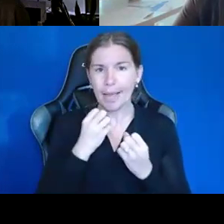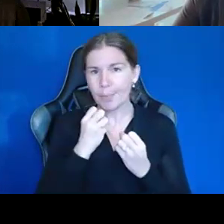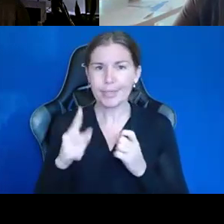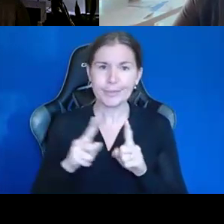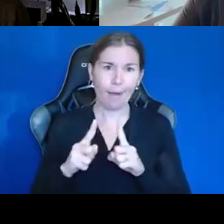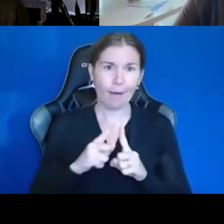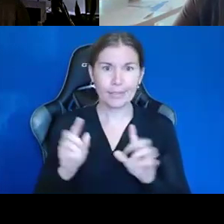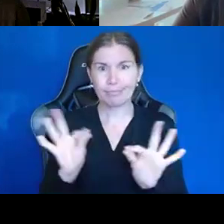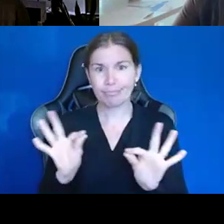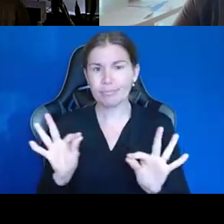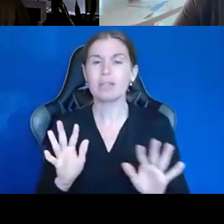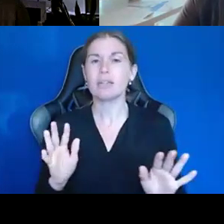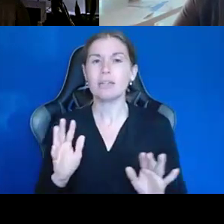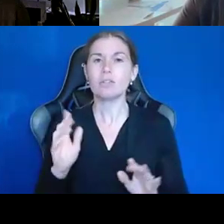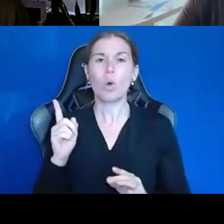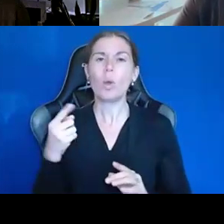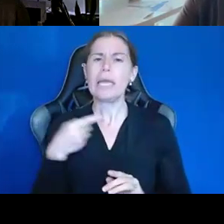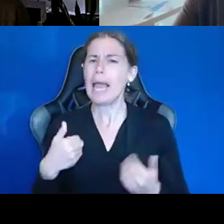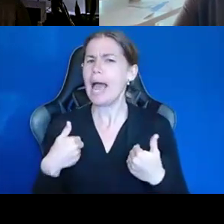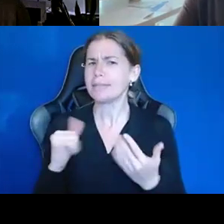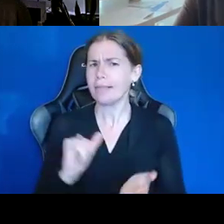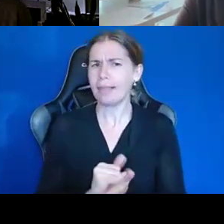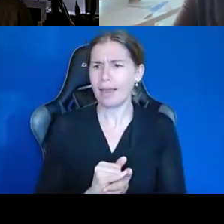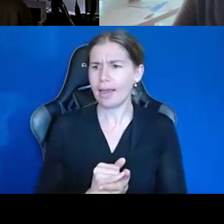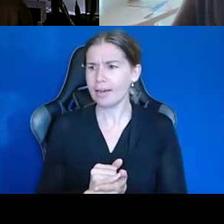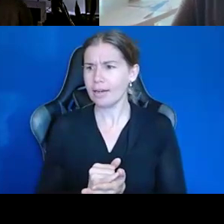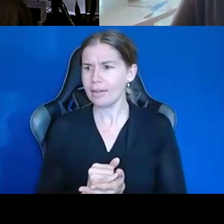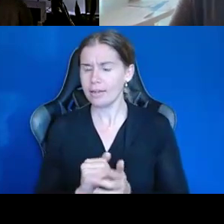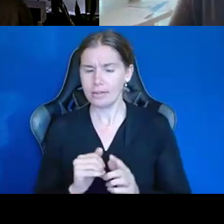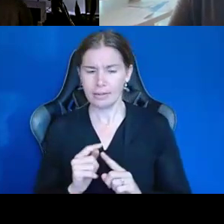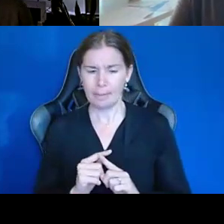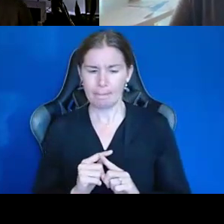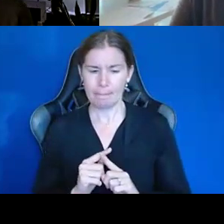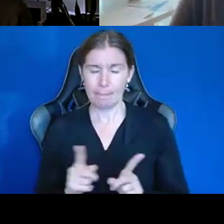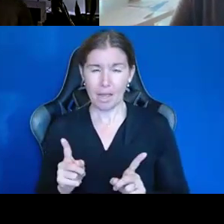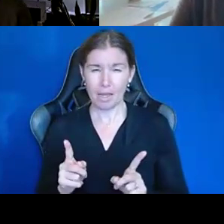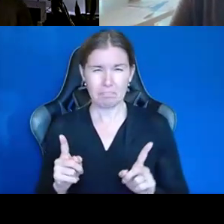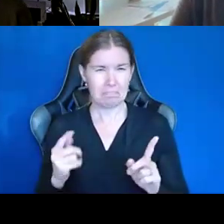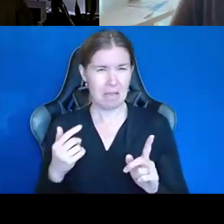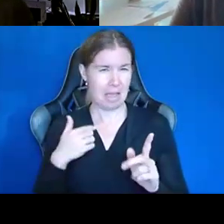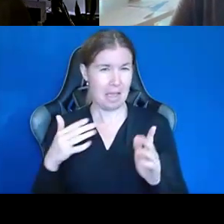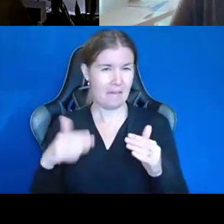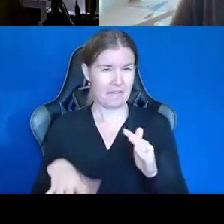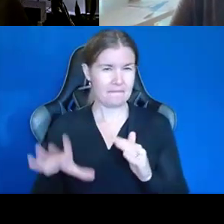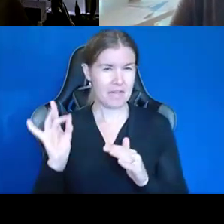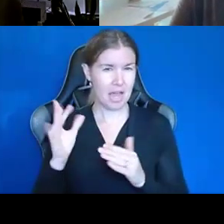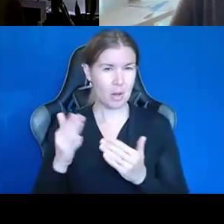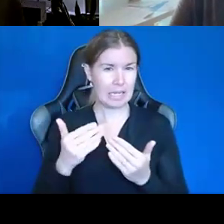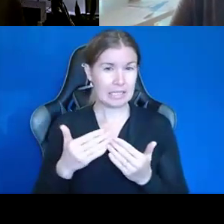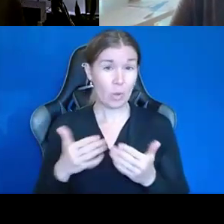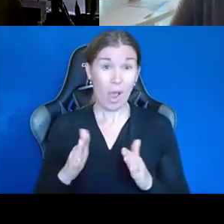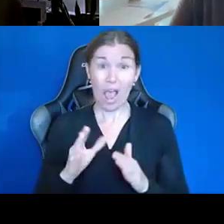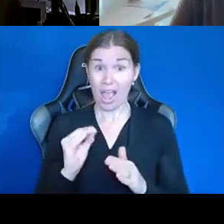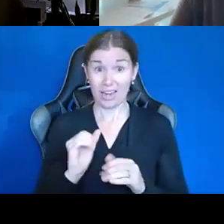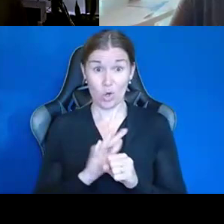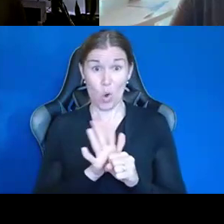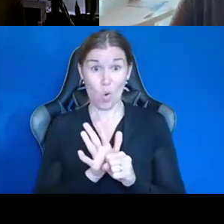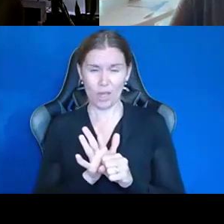So, he does have that, but I haven't found an easy way and COVID then made it more difficult, you know.